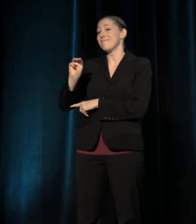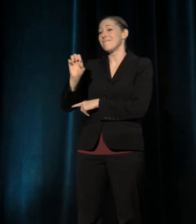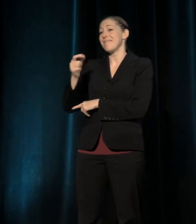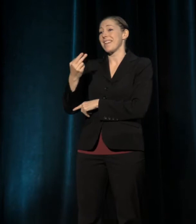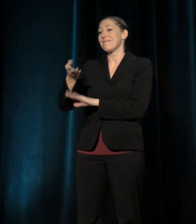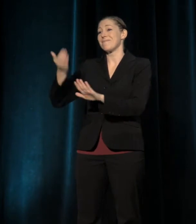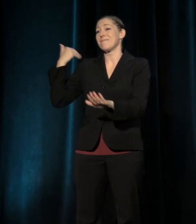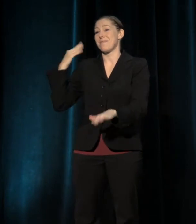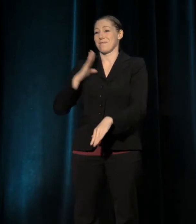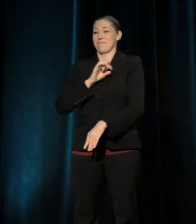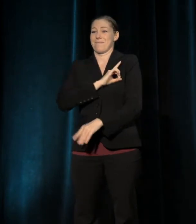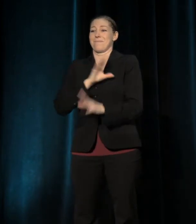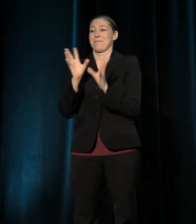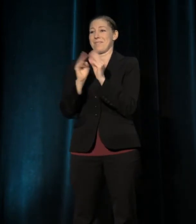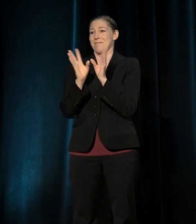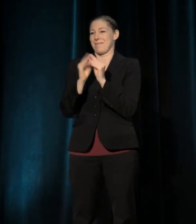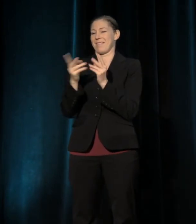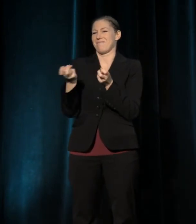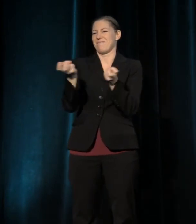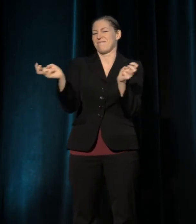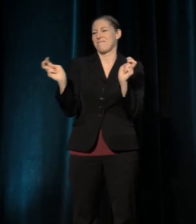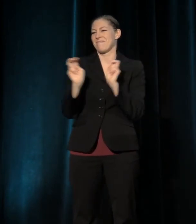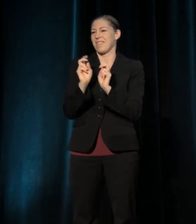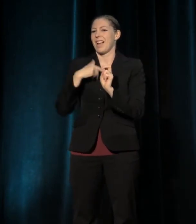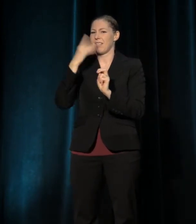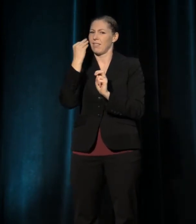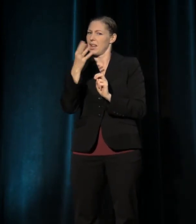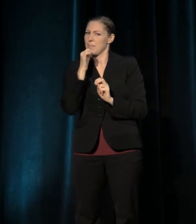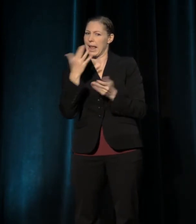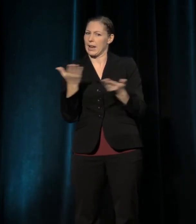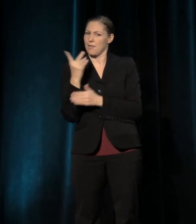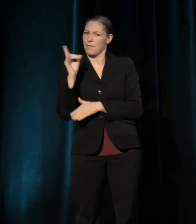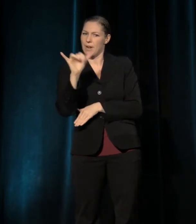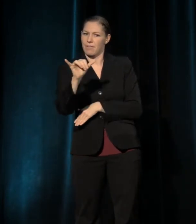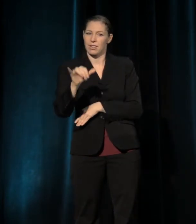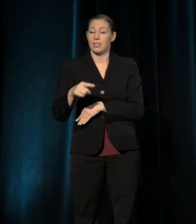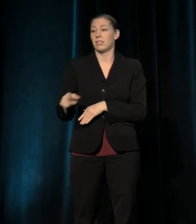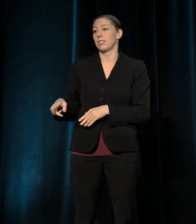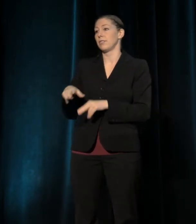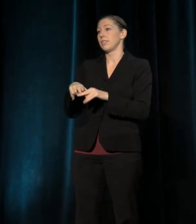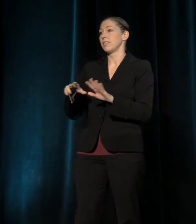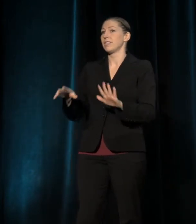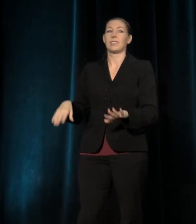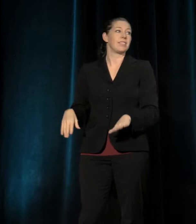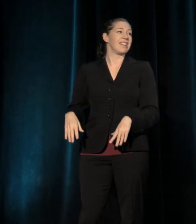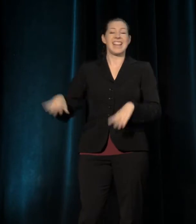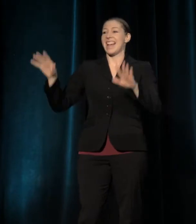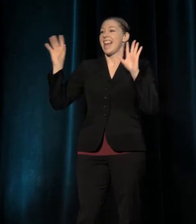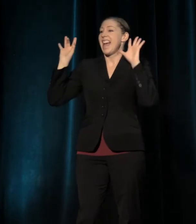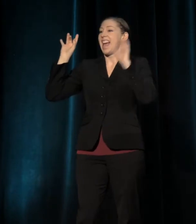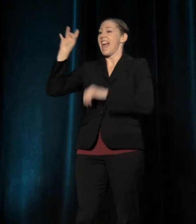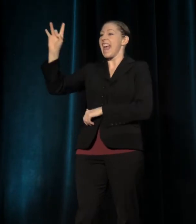and I'd say, "I'm not going to be here forever," and she'd sit there and she'd go, "Eight more years,"